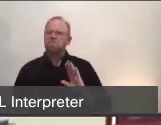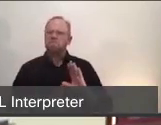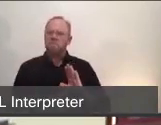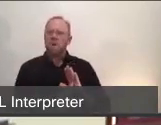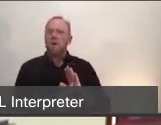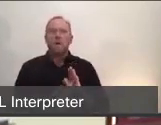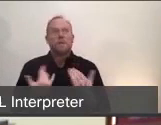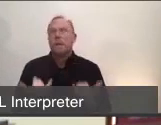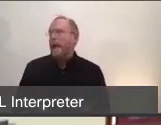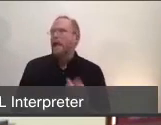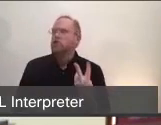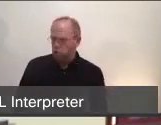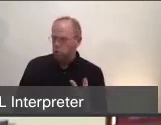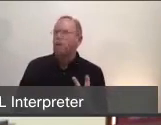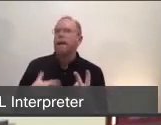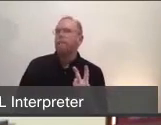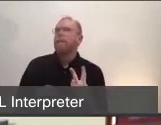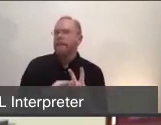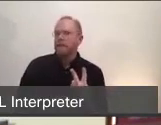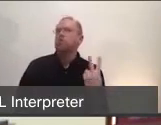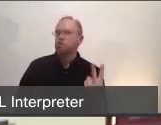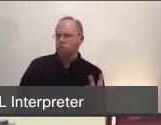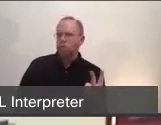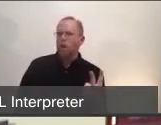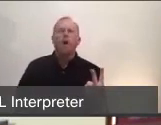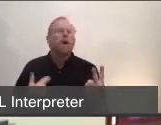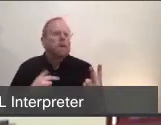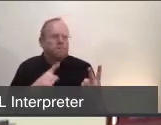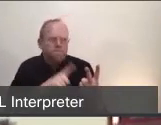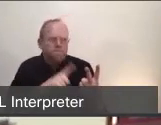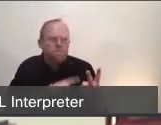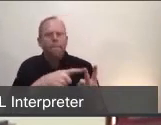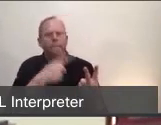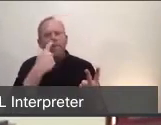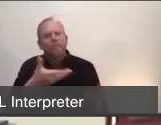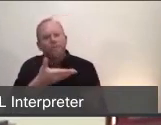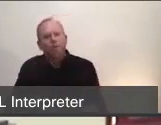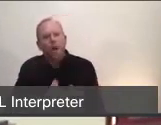based on a person under investigation that was transported. And to Dr. Ballard's points,